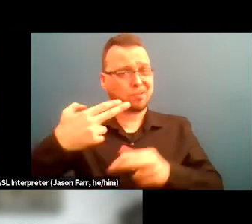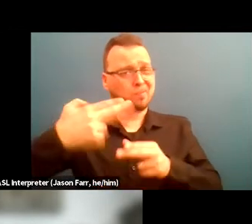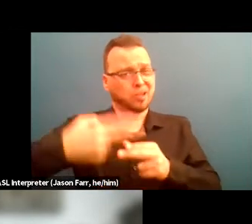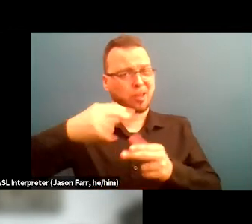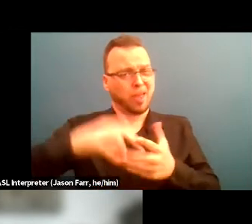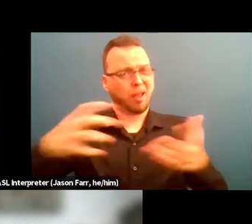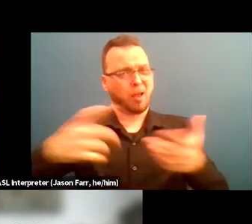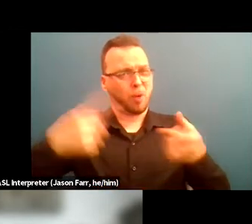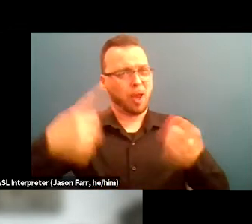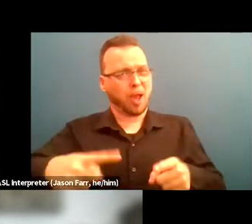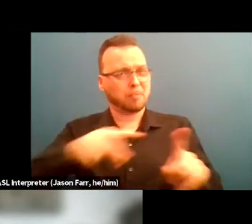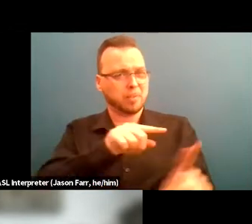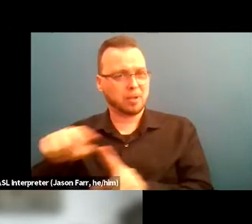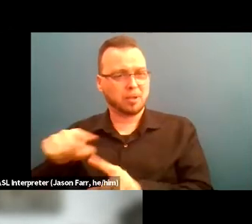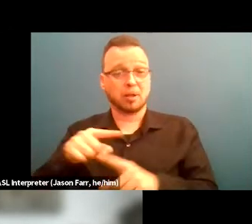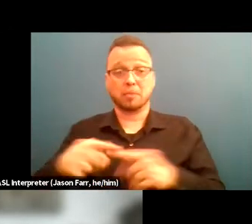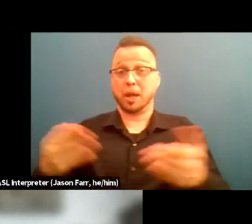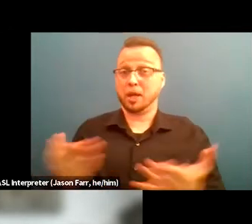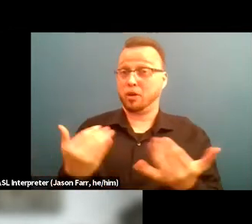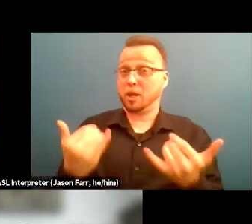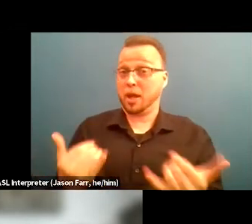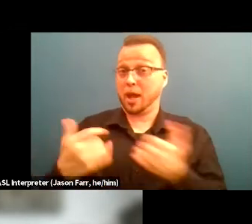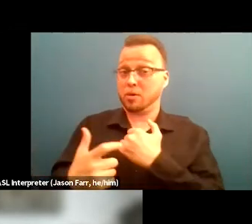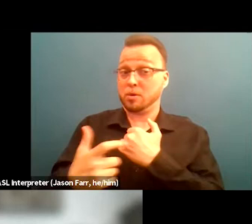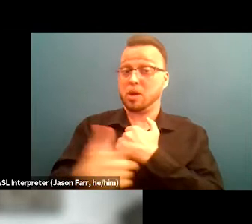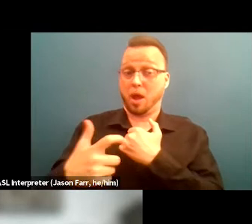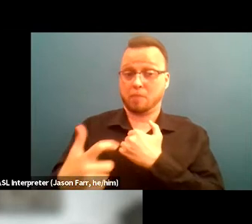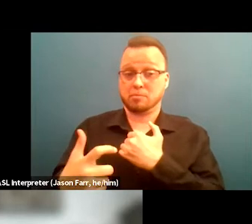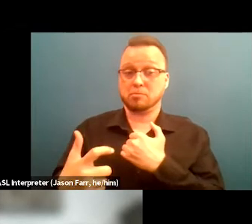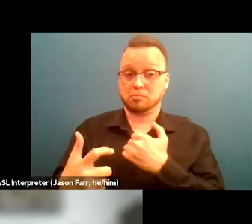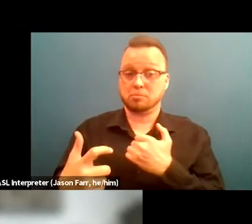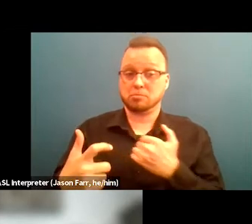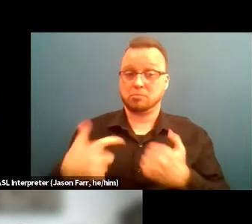but the hear and now times that's extremely prevalent that we try to focus on and deal with